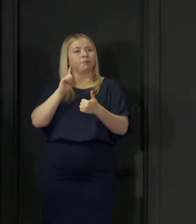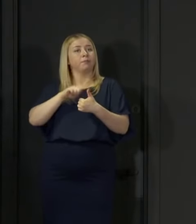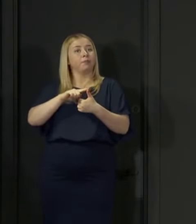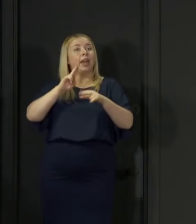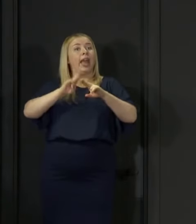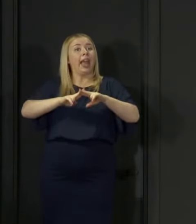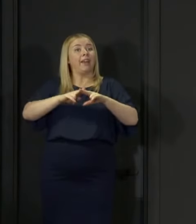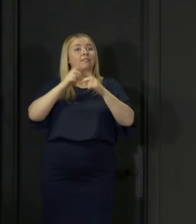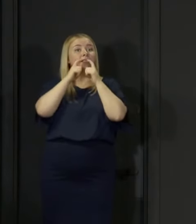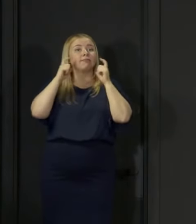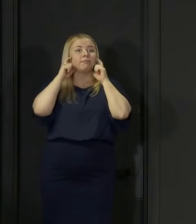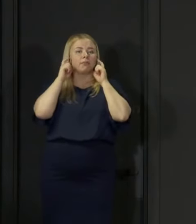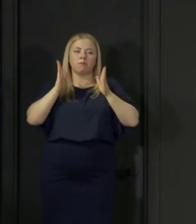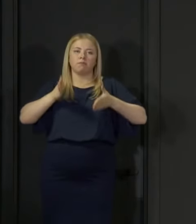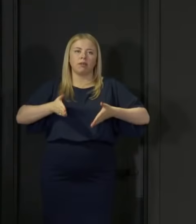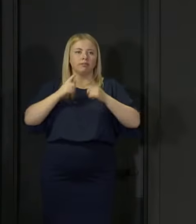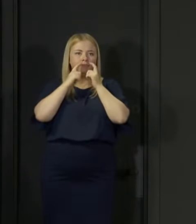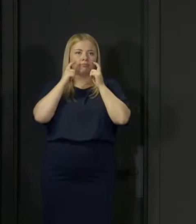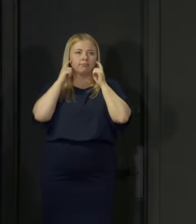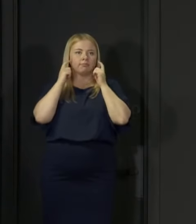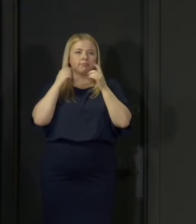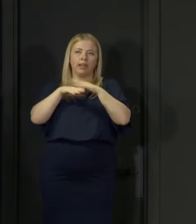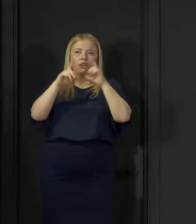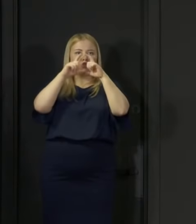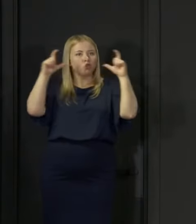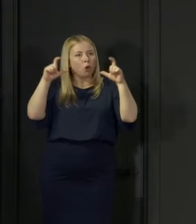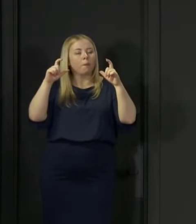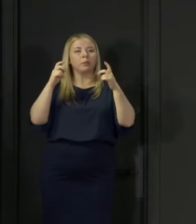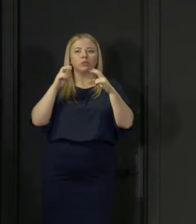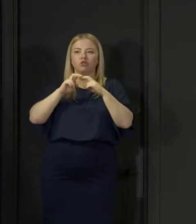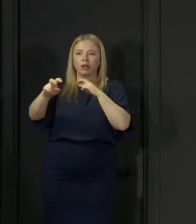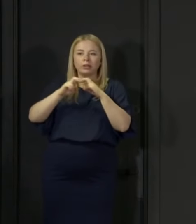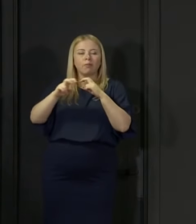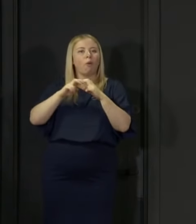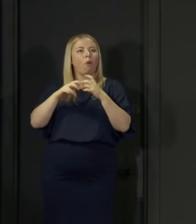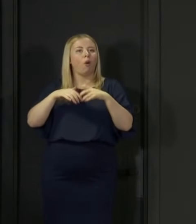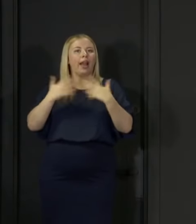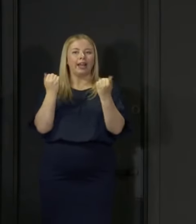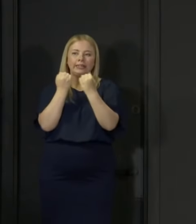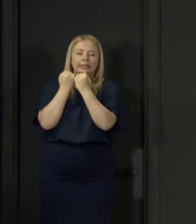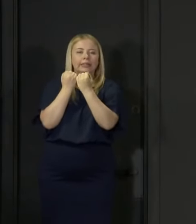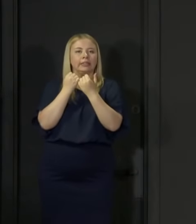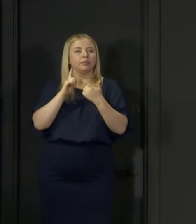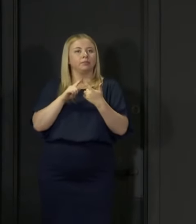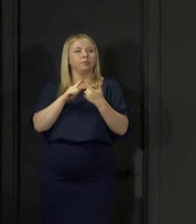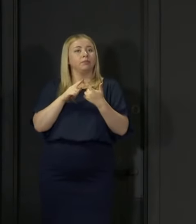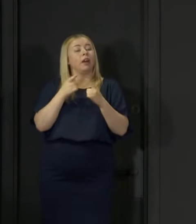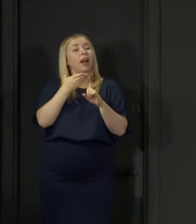Face coverings must be worn in enclosed spaces such as shops and public transport.